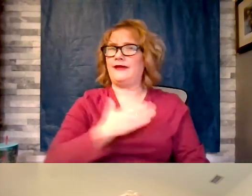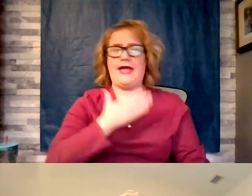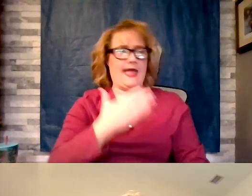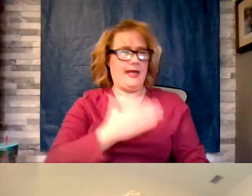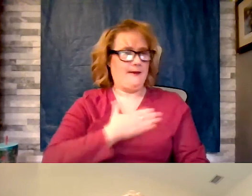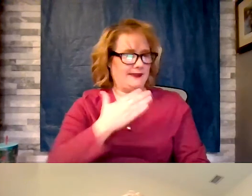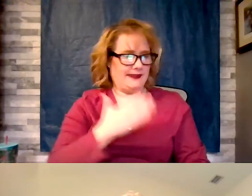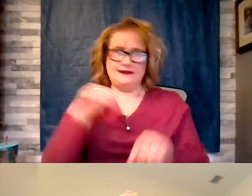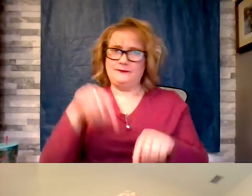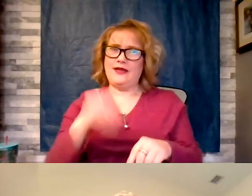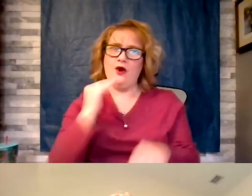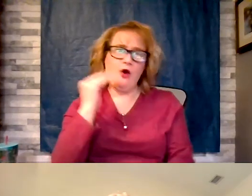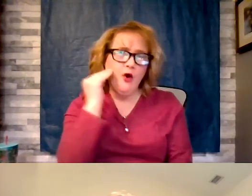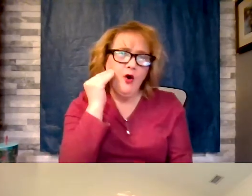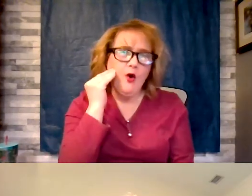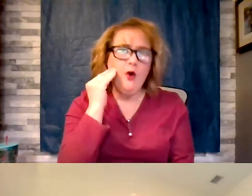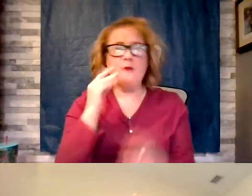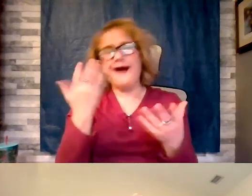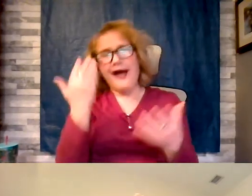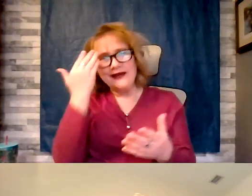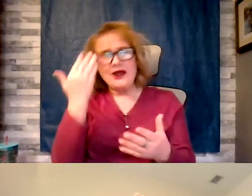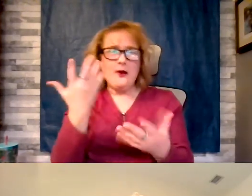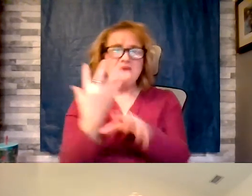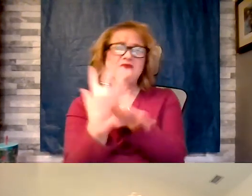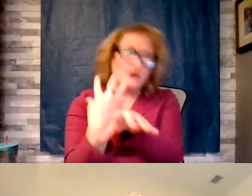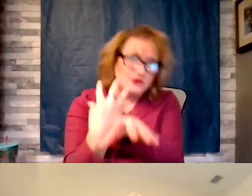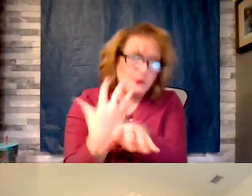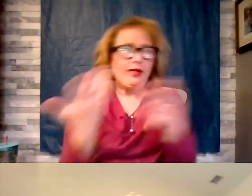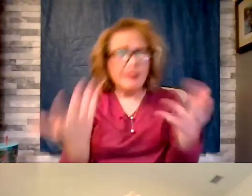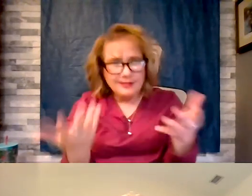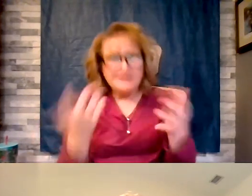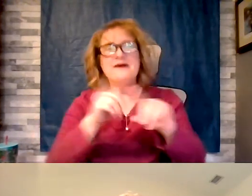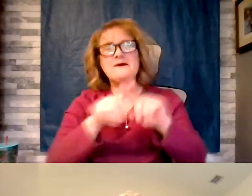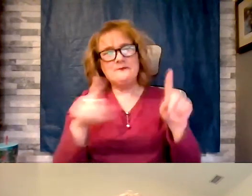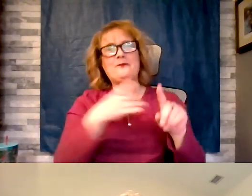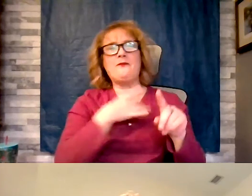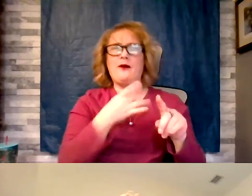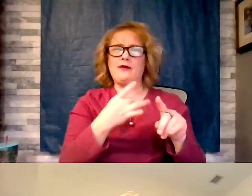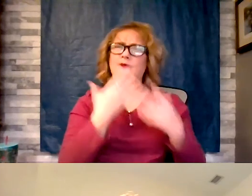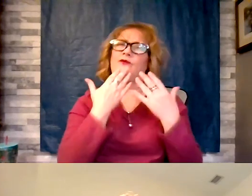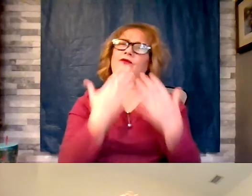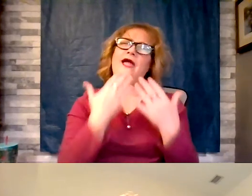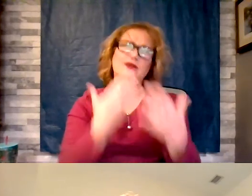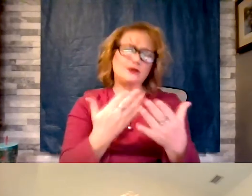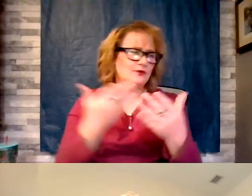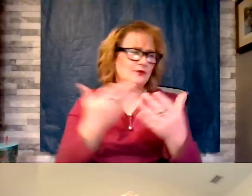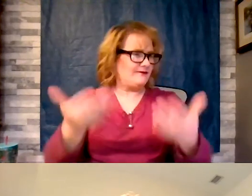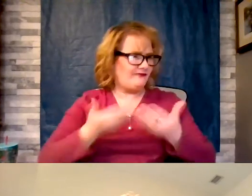virtually. I would like to thank you guys for inviting me and just been looking forward to